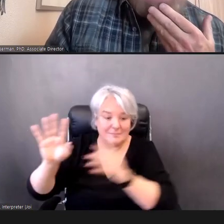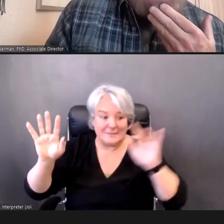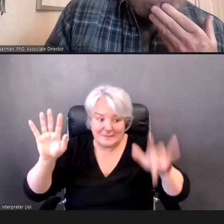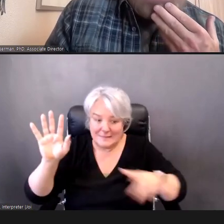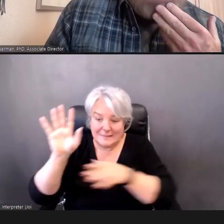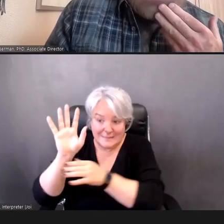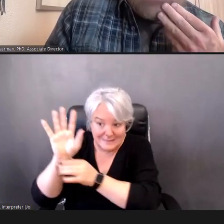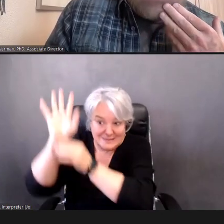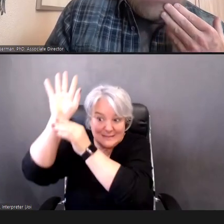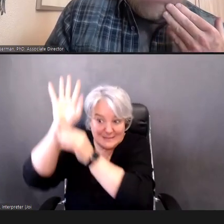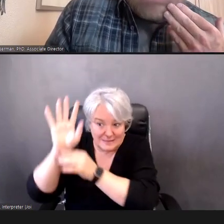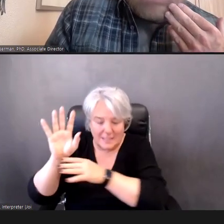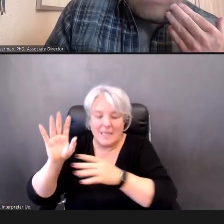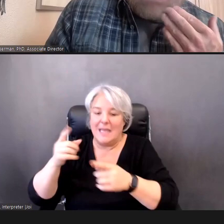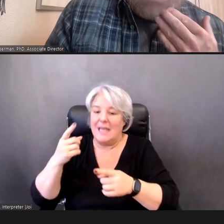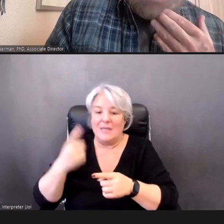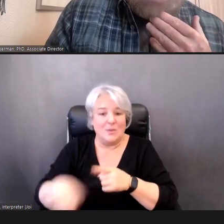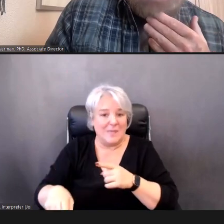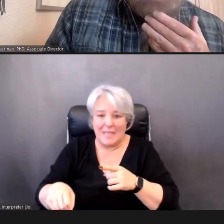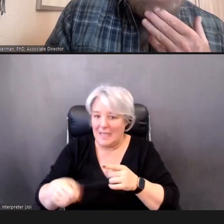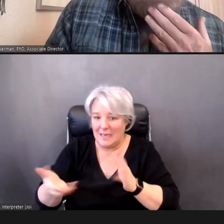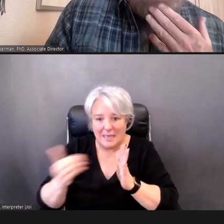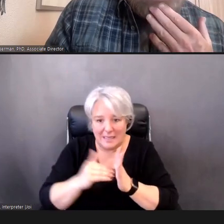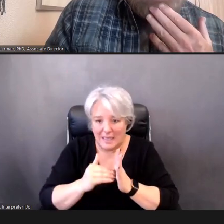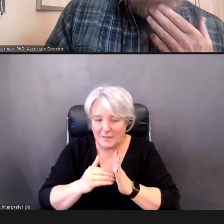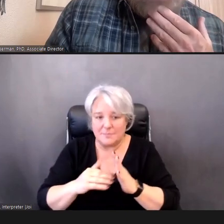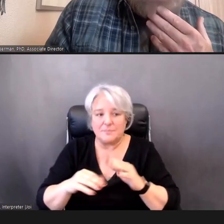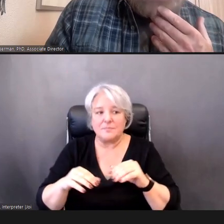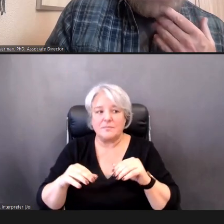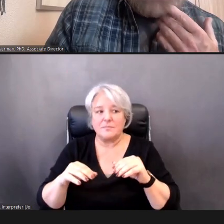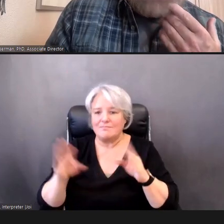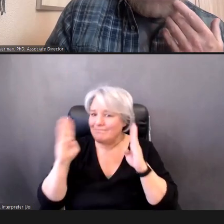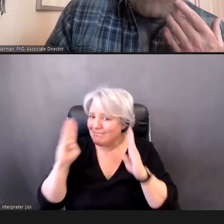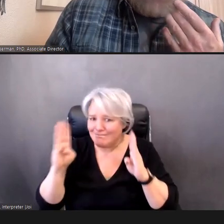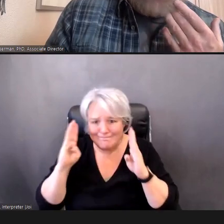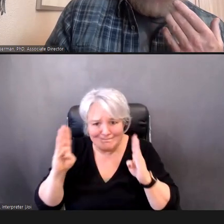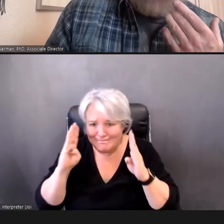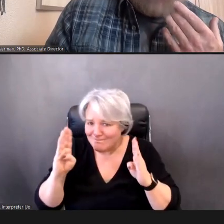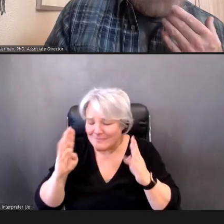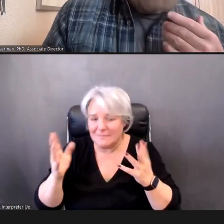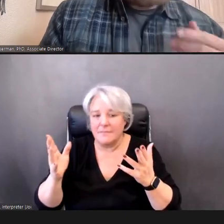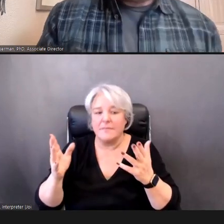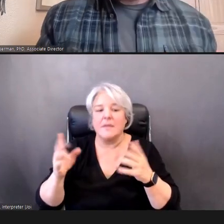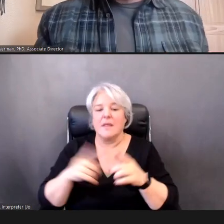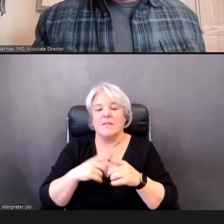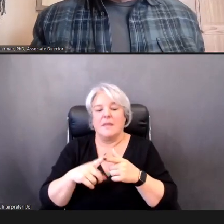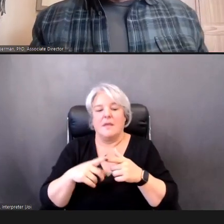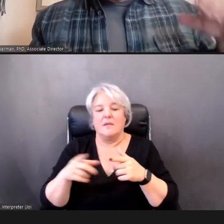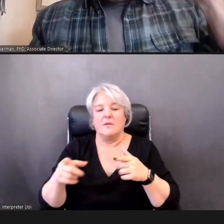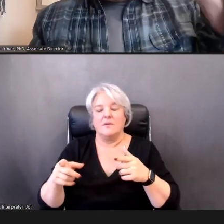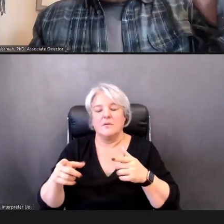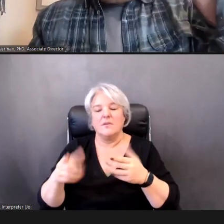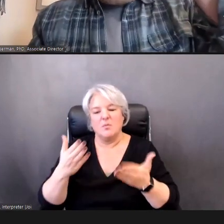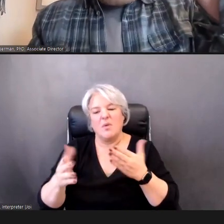again, or to remain attentive, paying attention then like I said, you should probably use the OAE method or refer them to an audiologist.